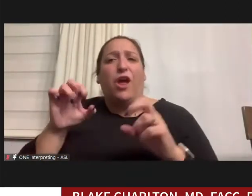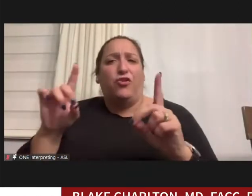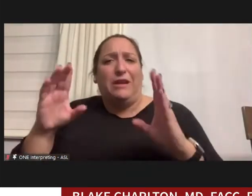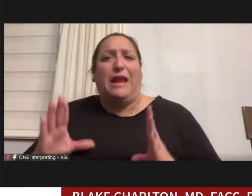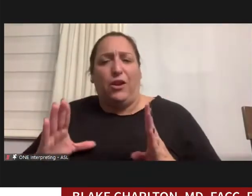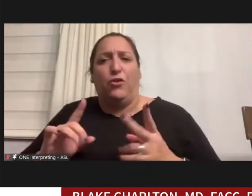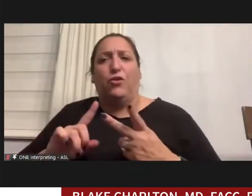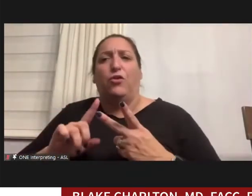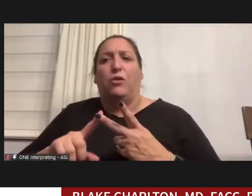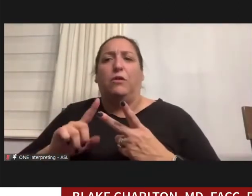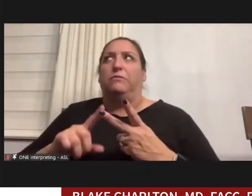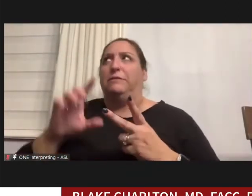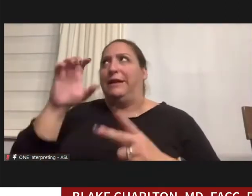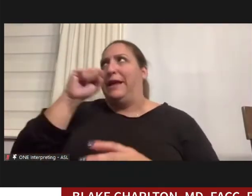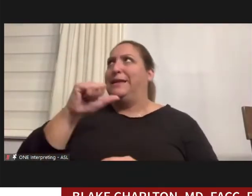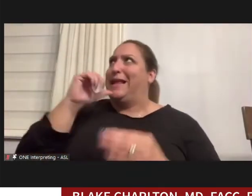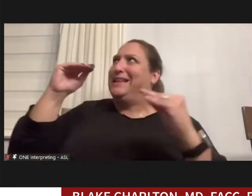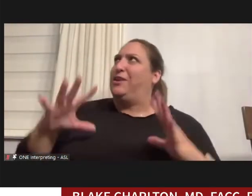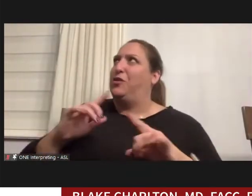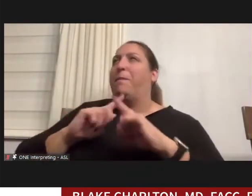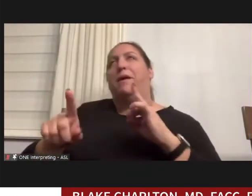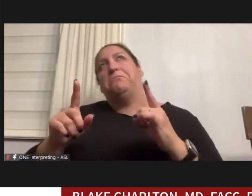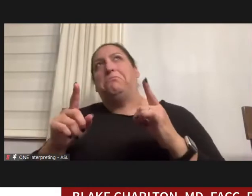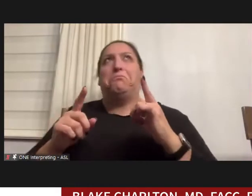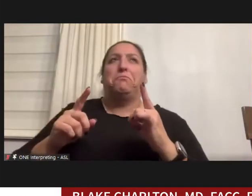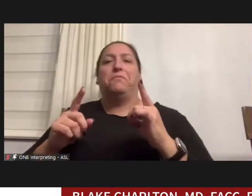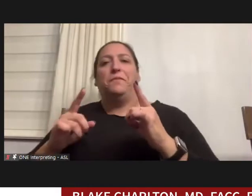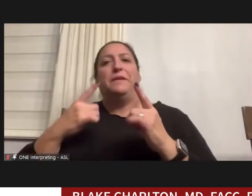I guess I was on an educator but someone who is still in education -- wrote a